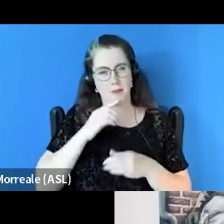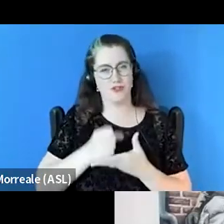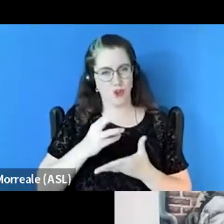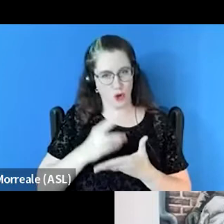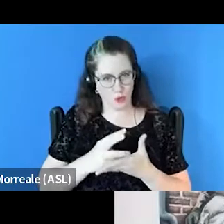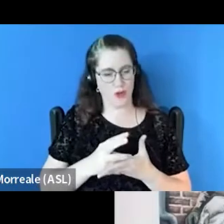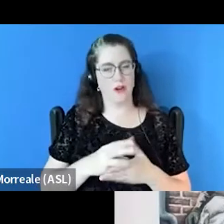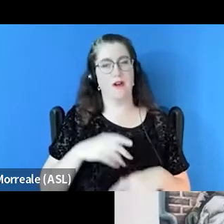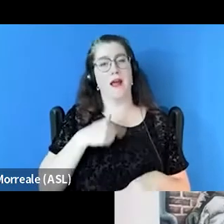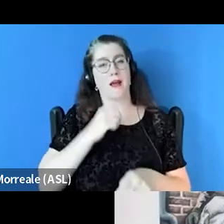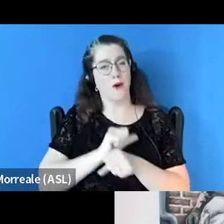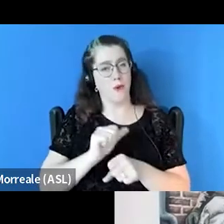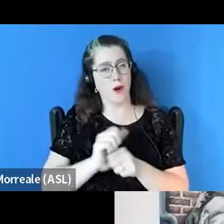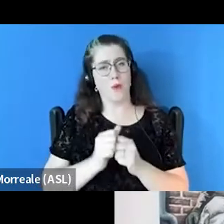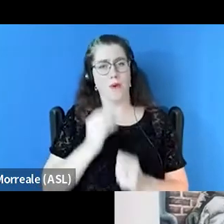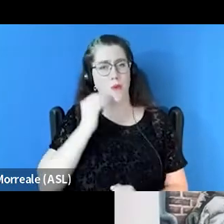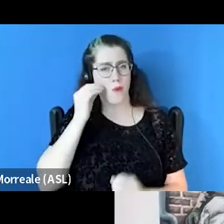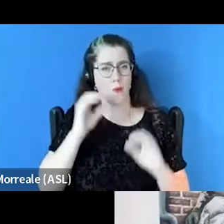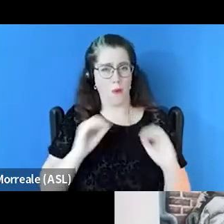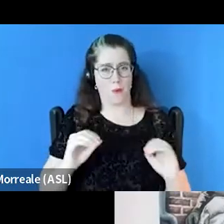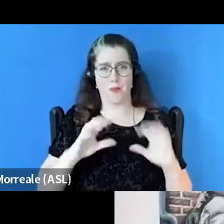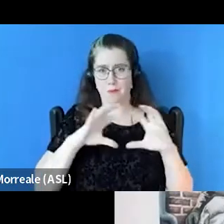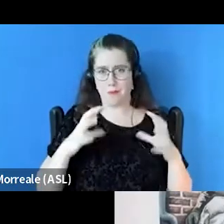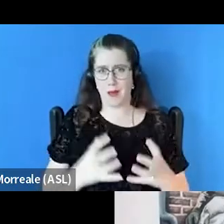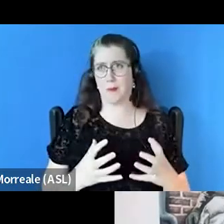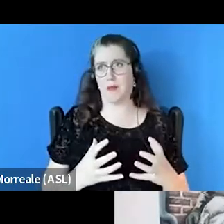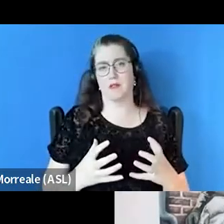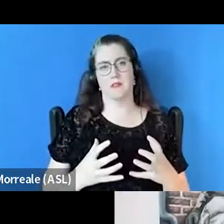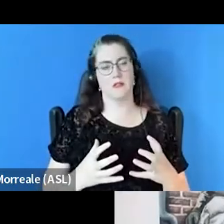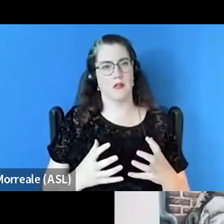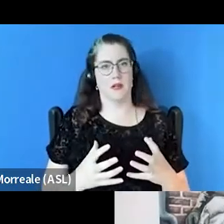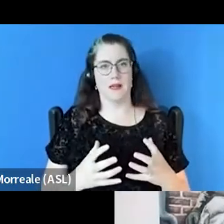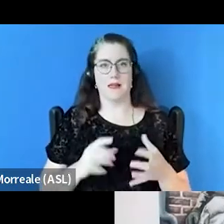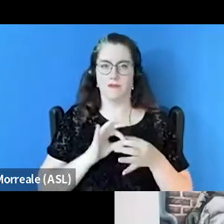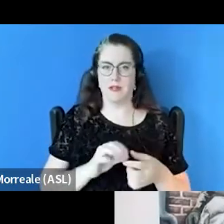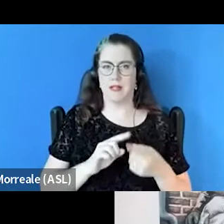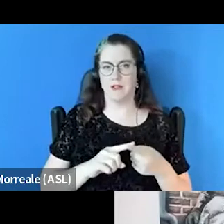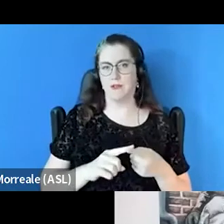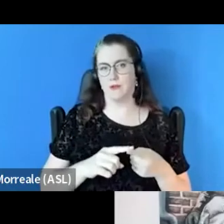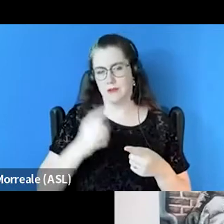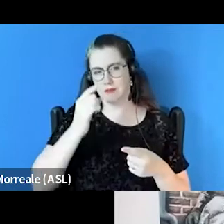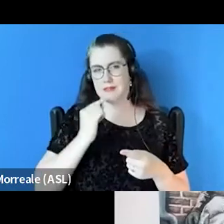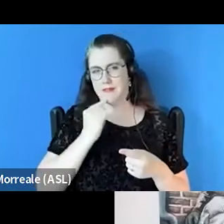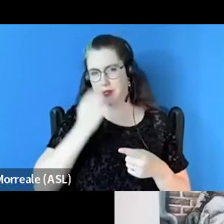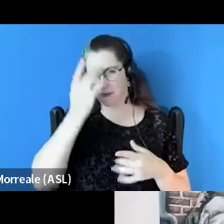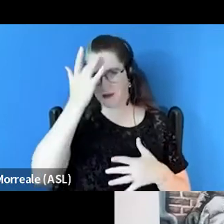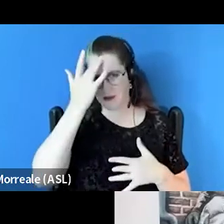I've been working with the homeless population with severe mental illness and SUD for the past 15 years